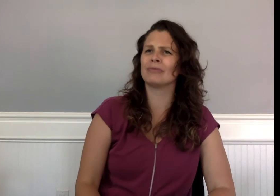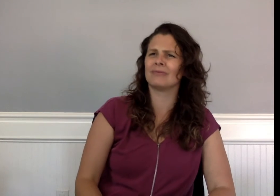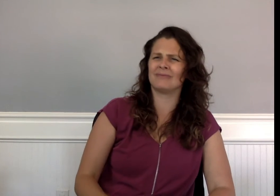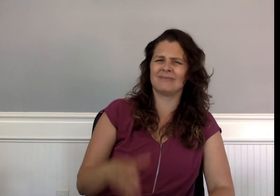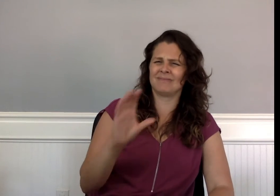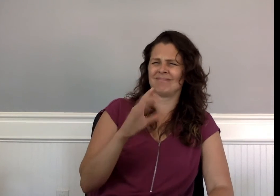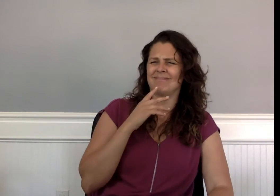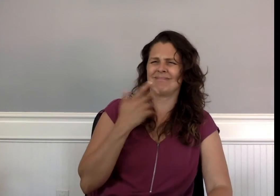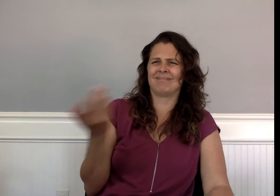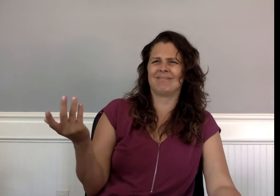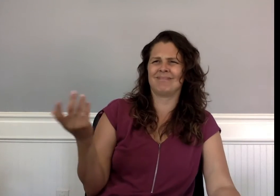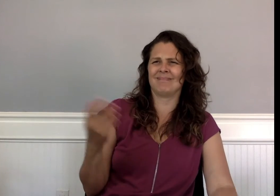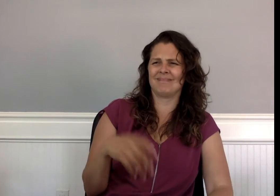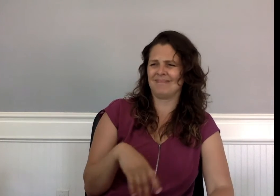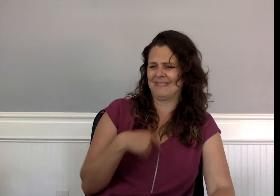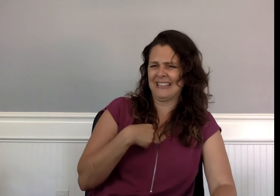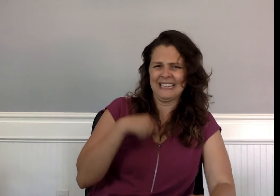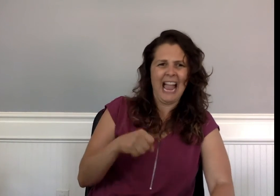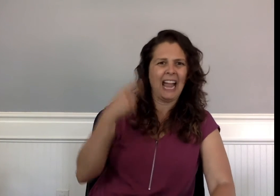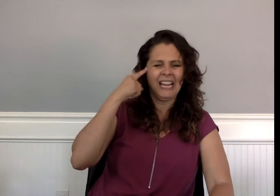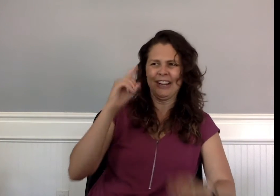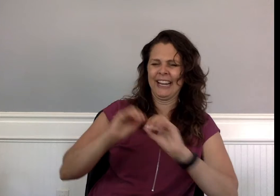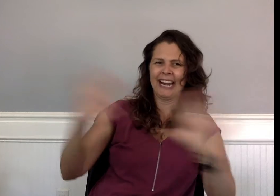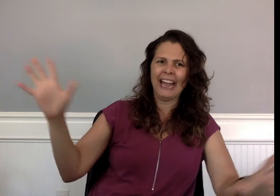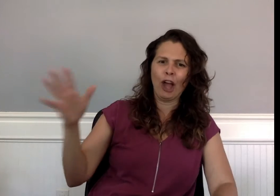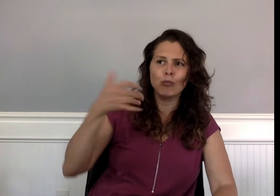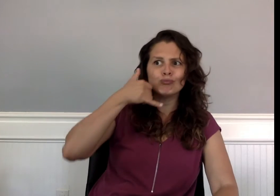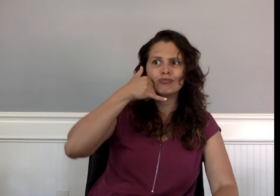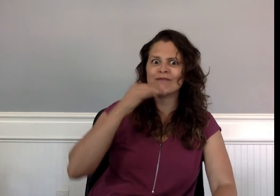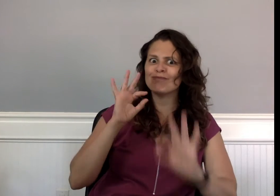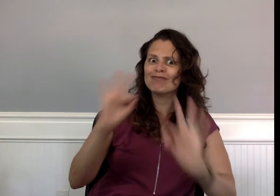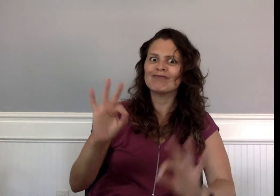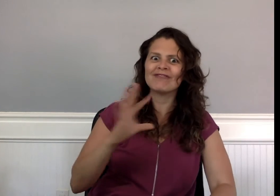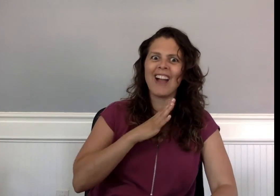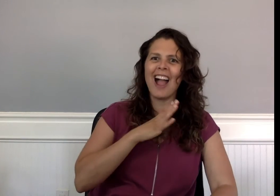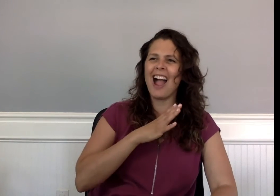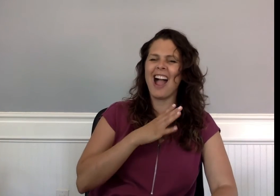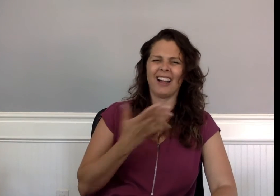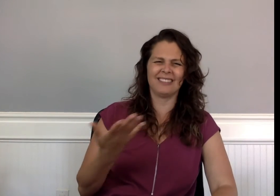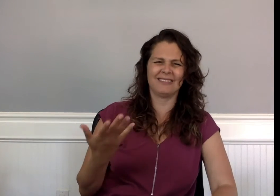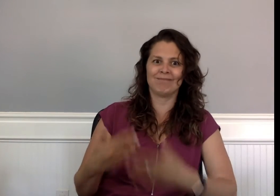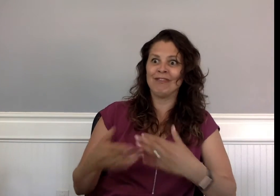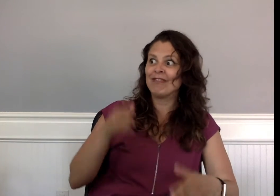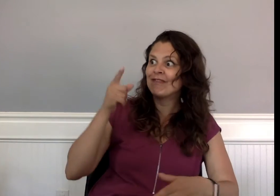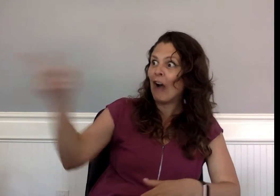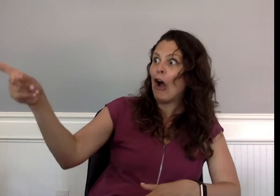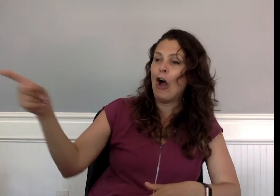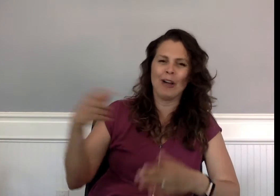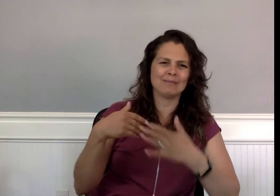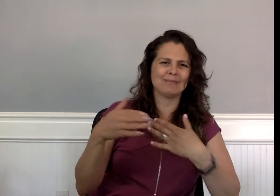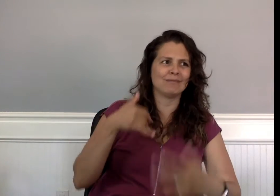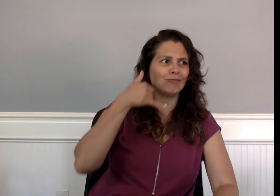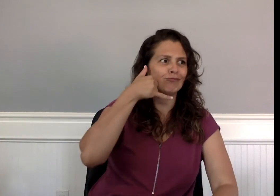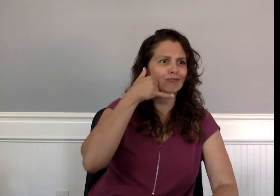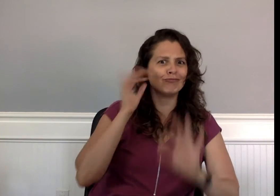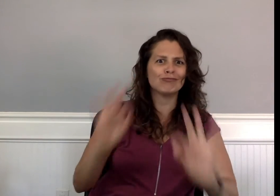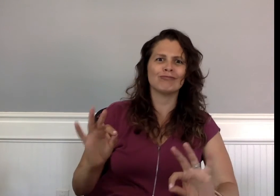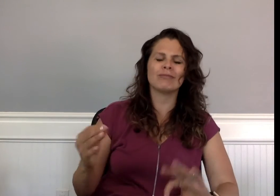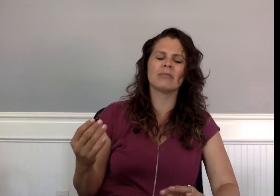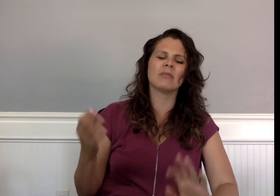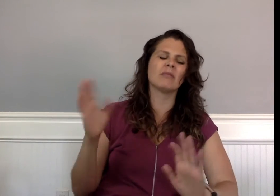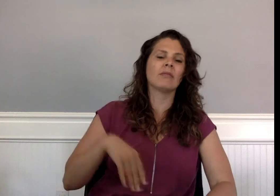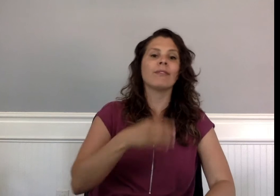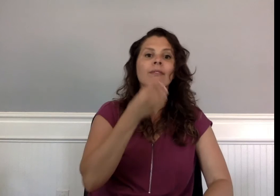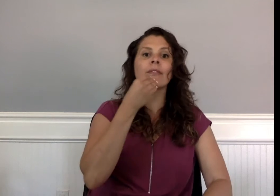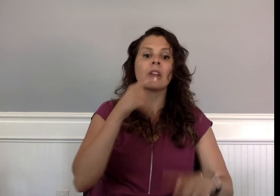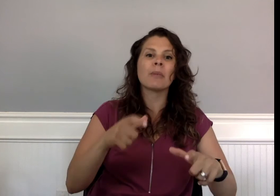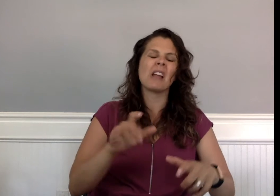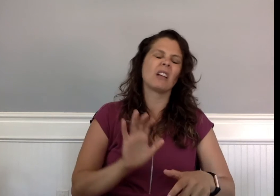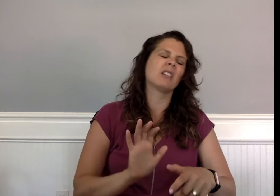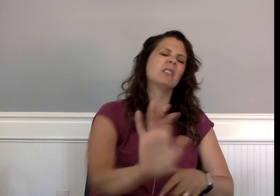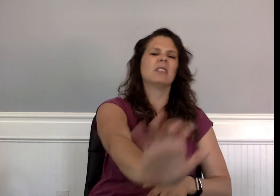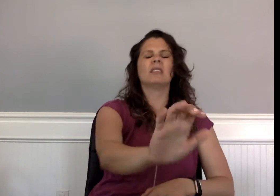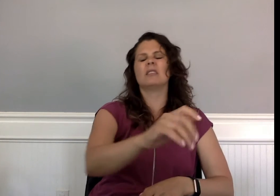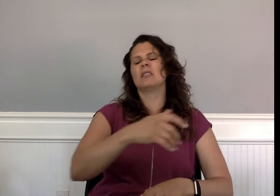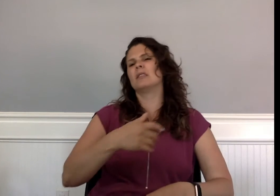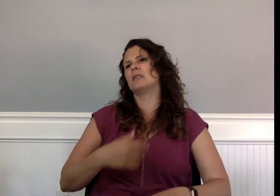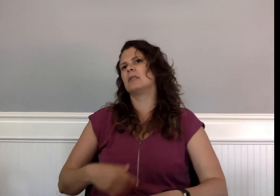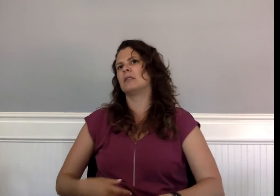“I could hear them.” Charlie pushed his plate away.